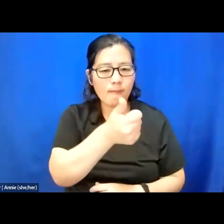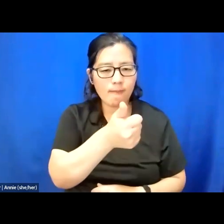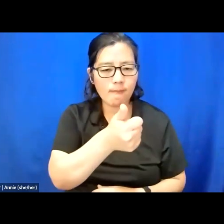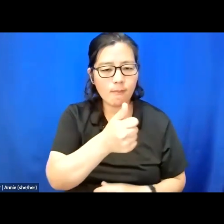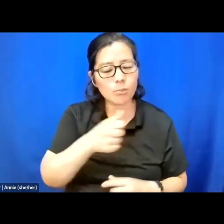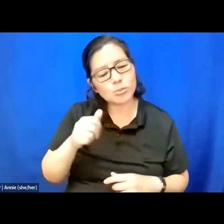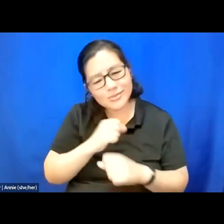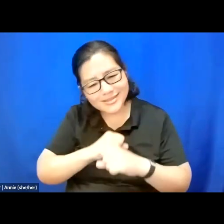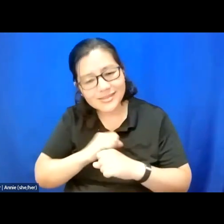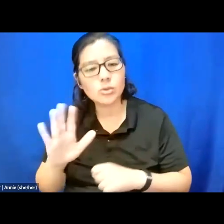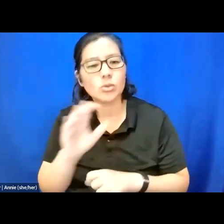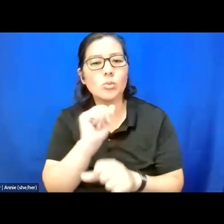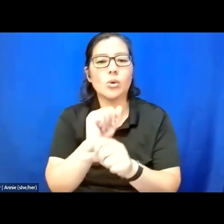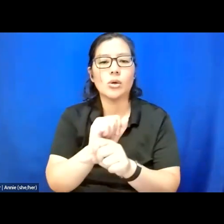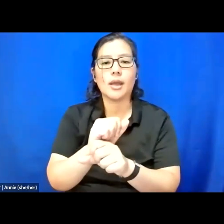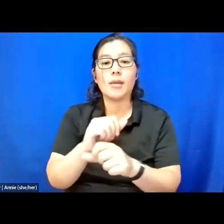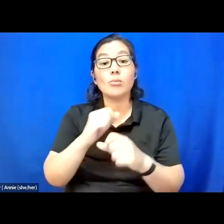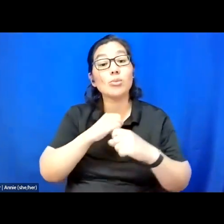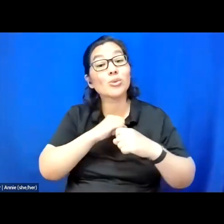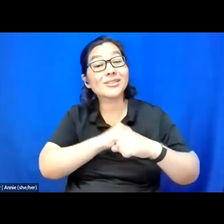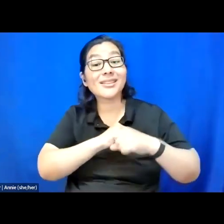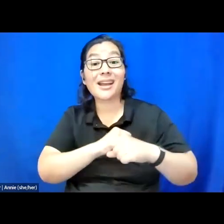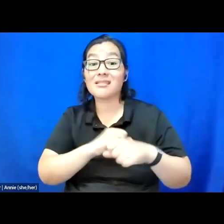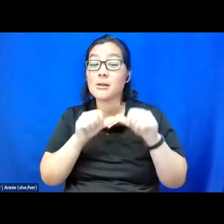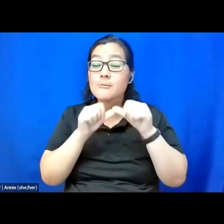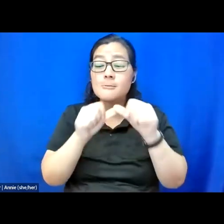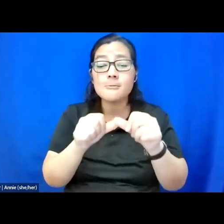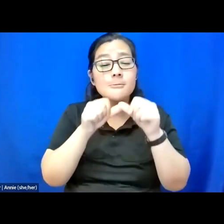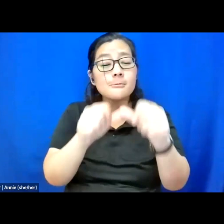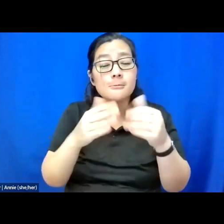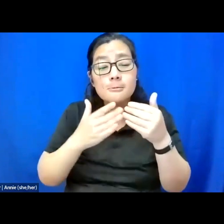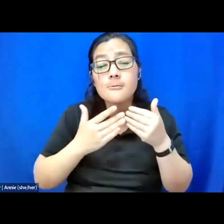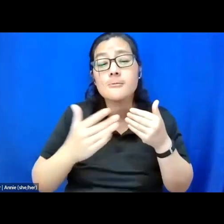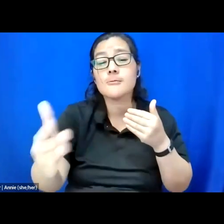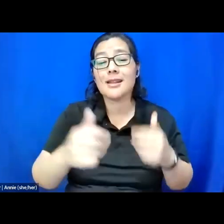and protect the longevity of this existence as an advocate.